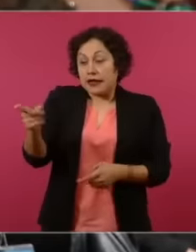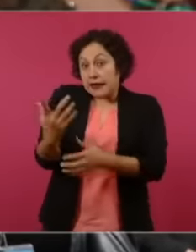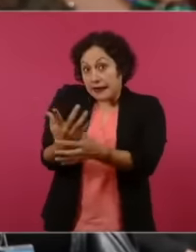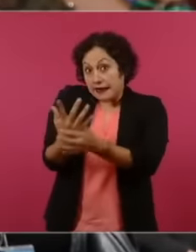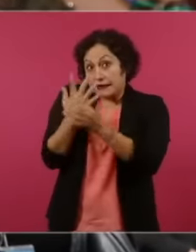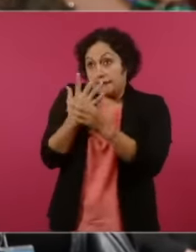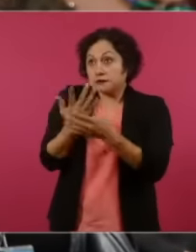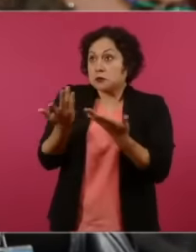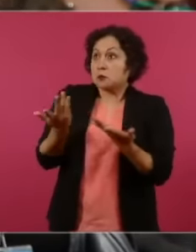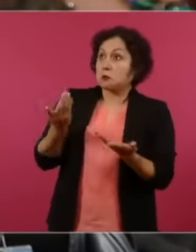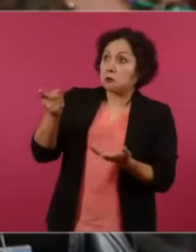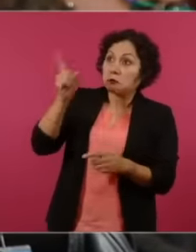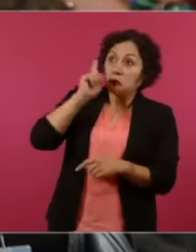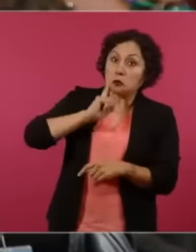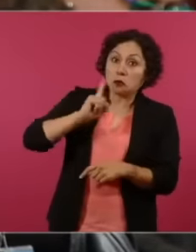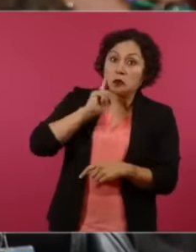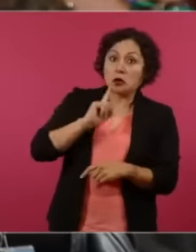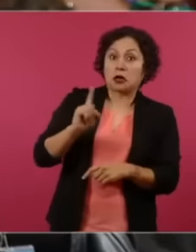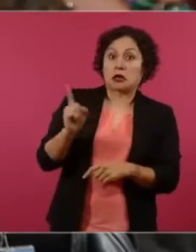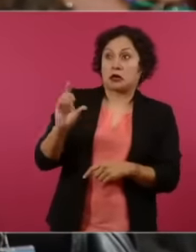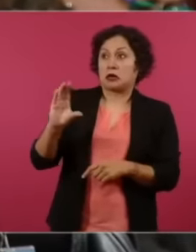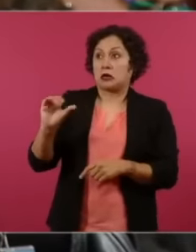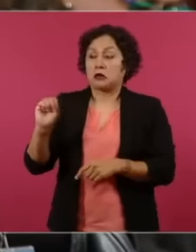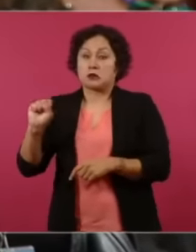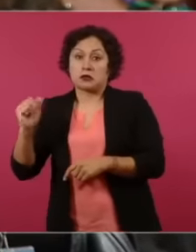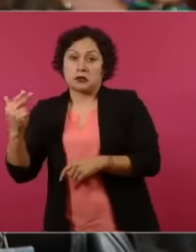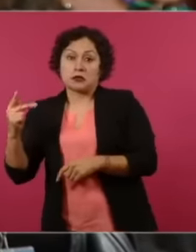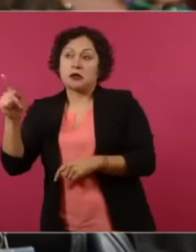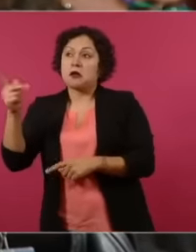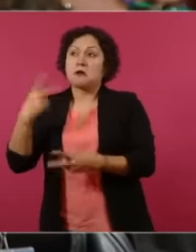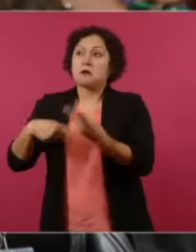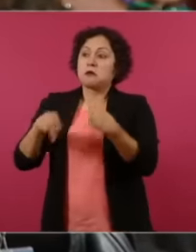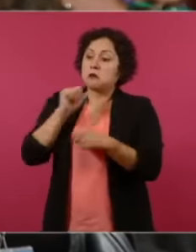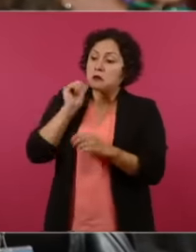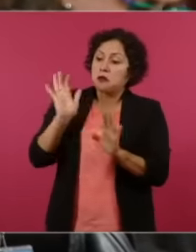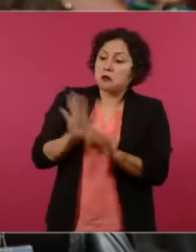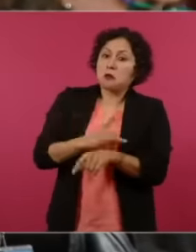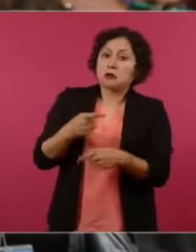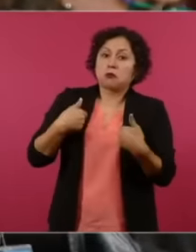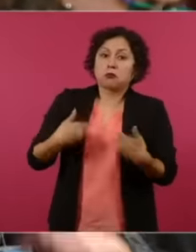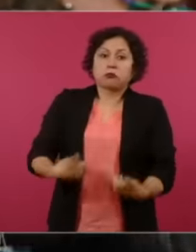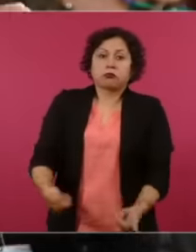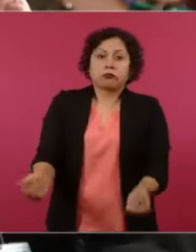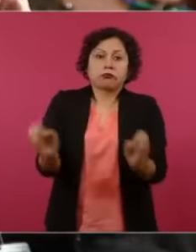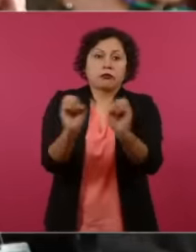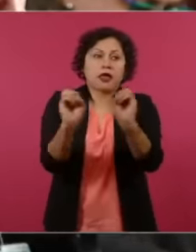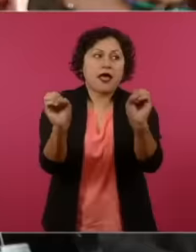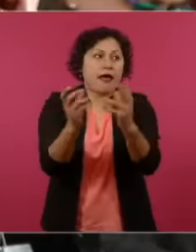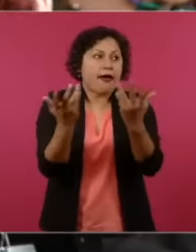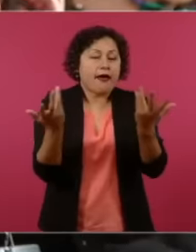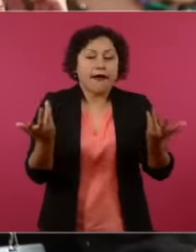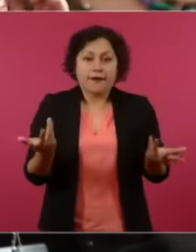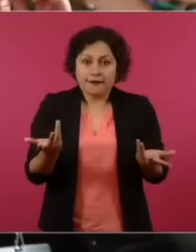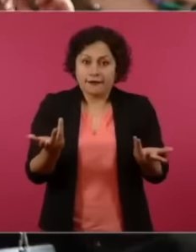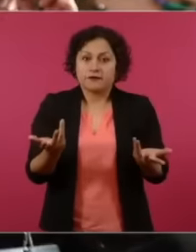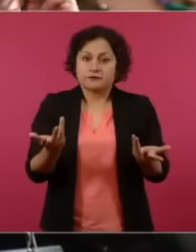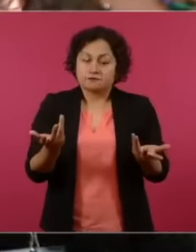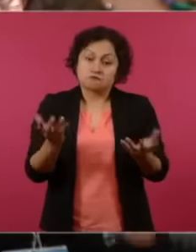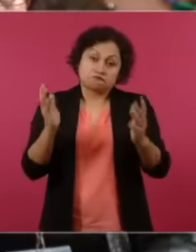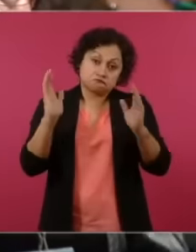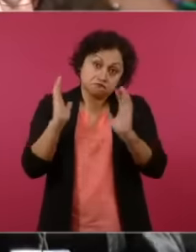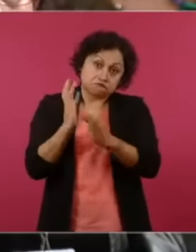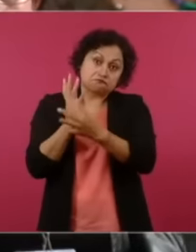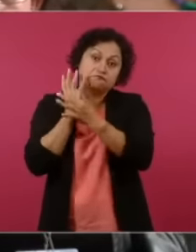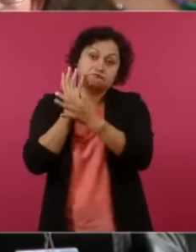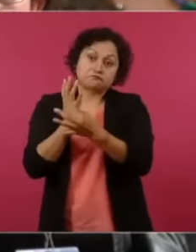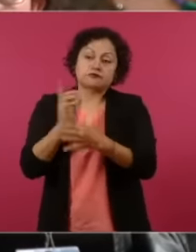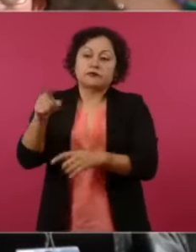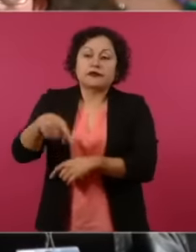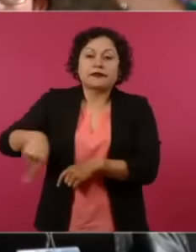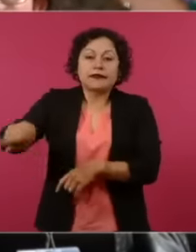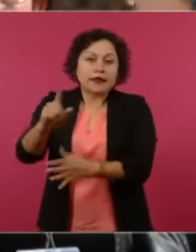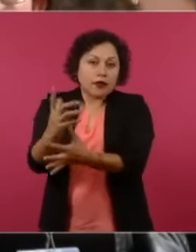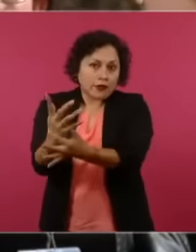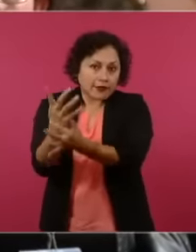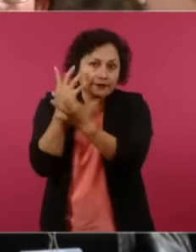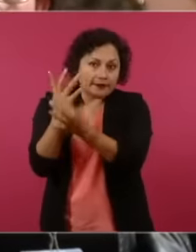She says that They can no longer ask us for a peso, they say and they also thank you. Until then,